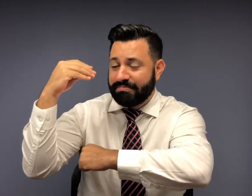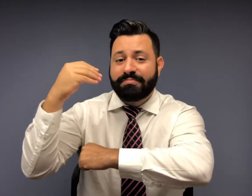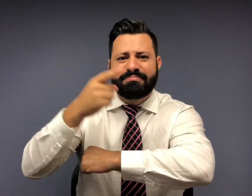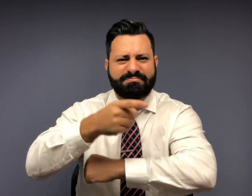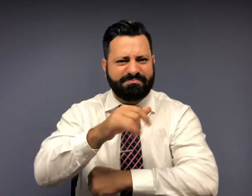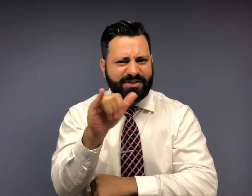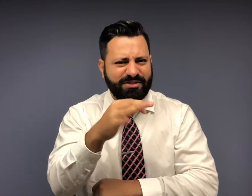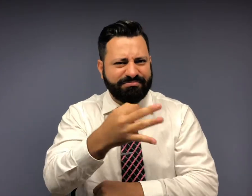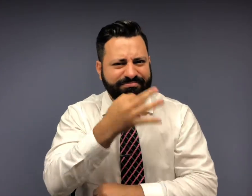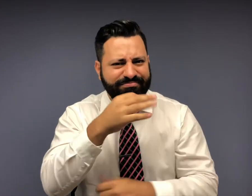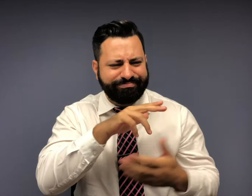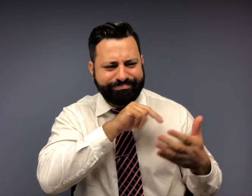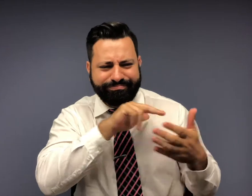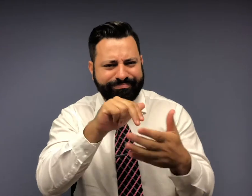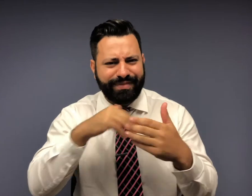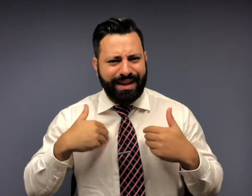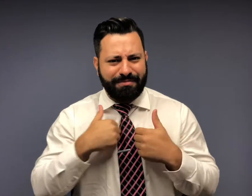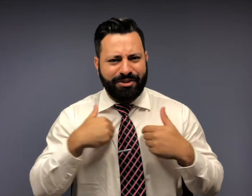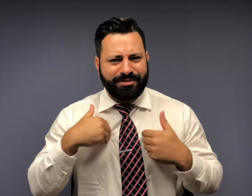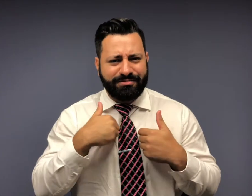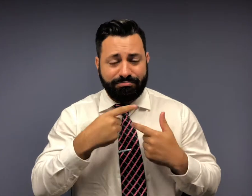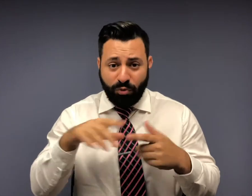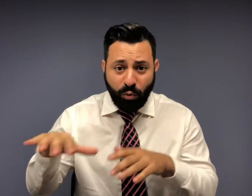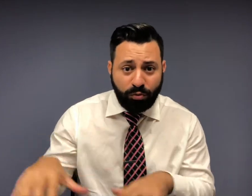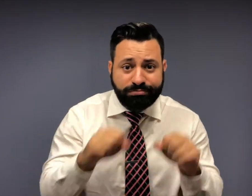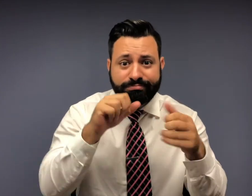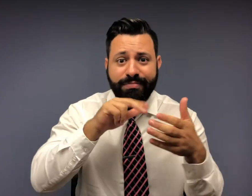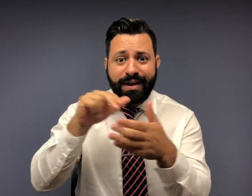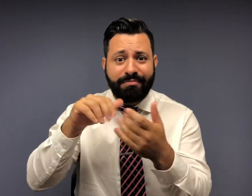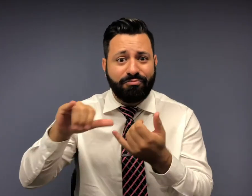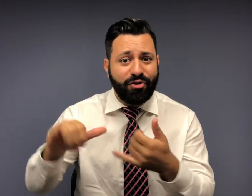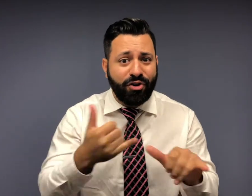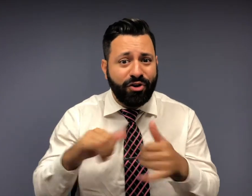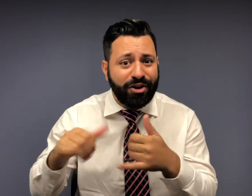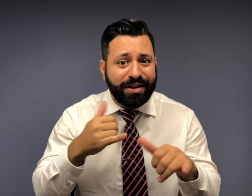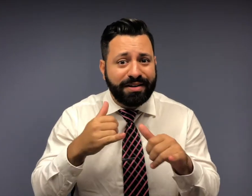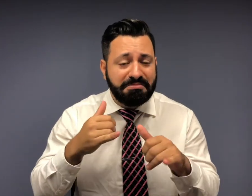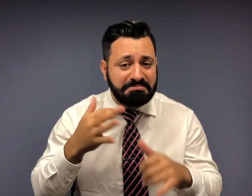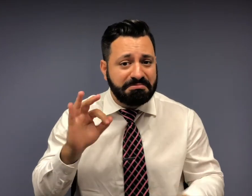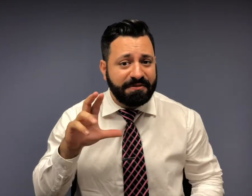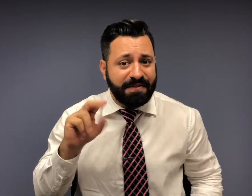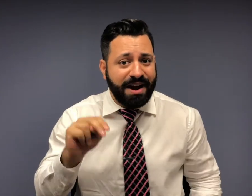She specializes in painting animals and hosts painting parties. Fun!